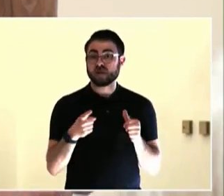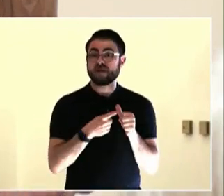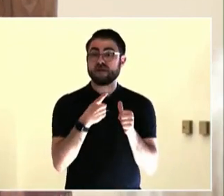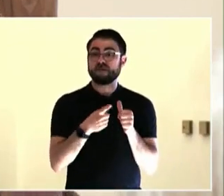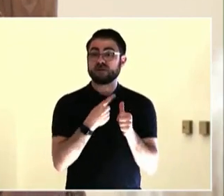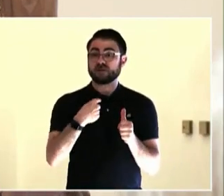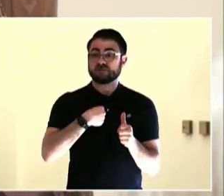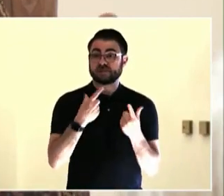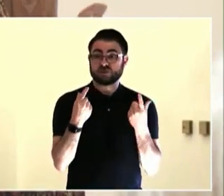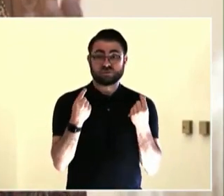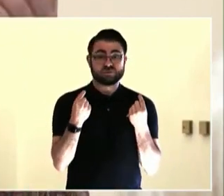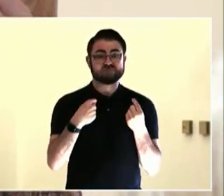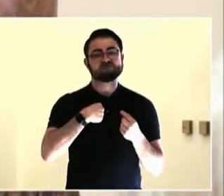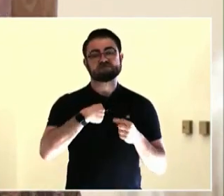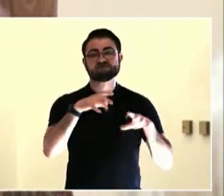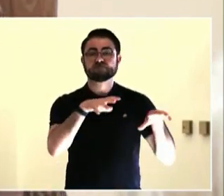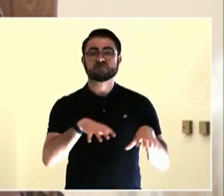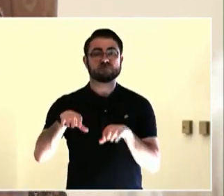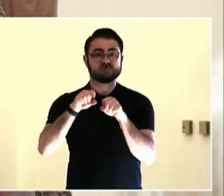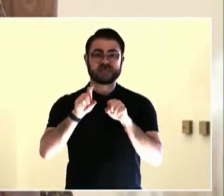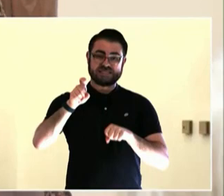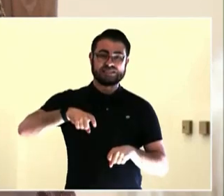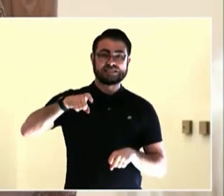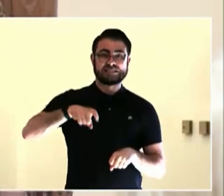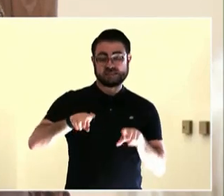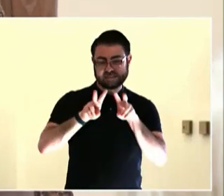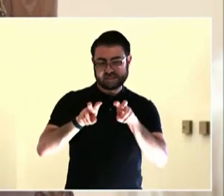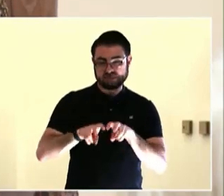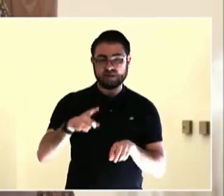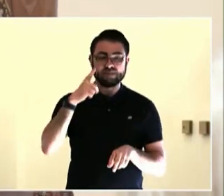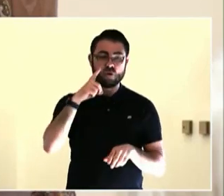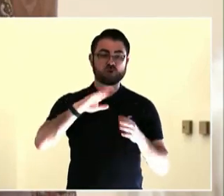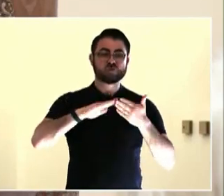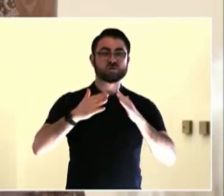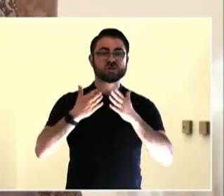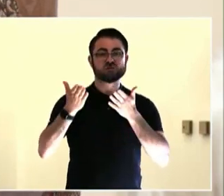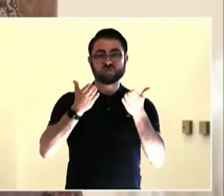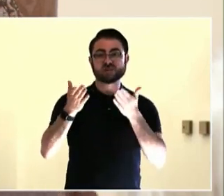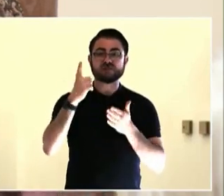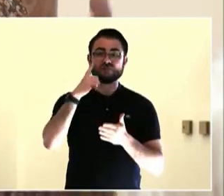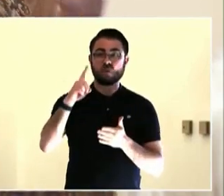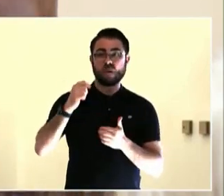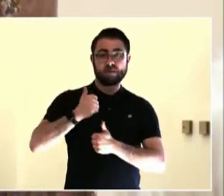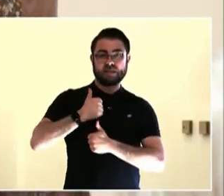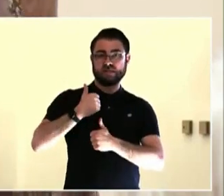there's a huge number of people behind me that are agreeing to the same thing.